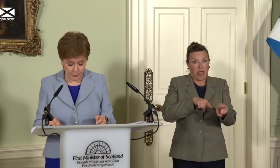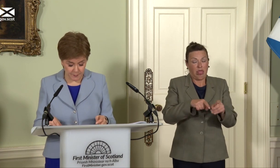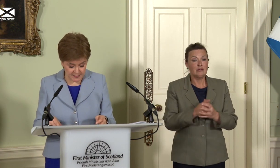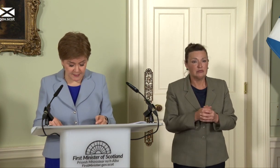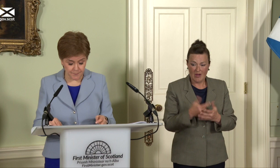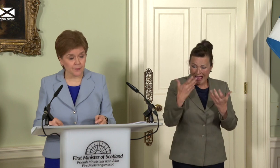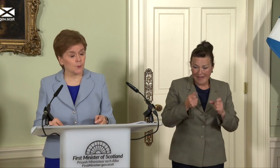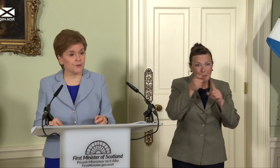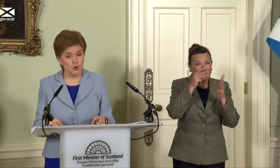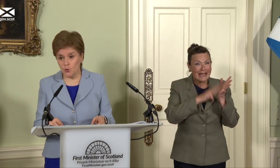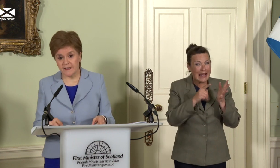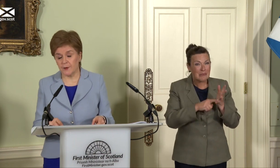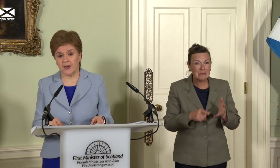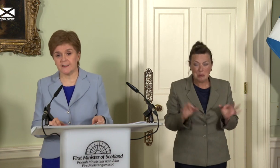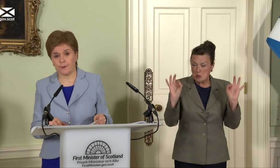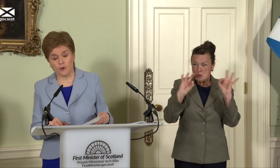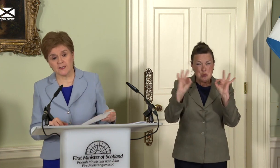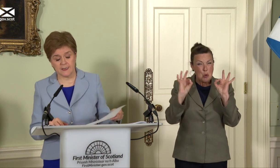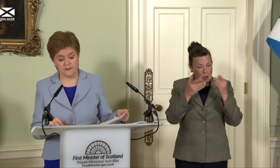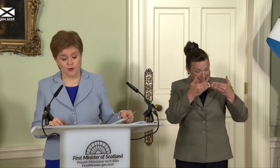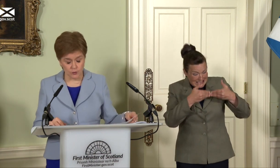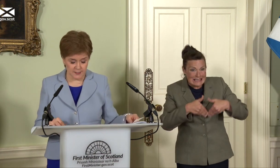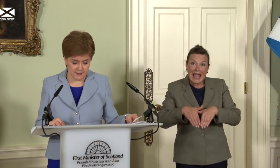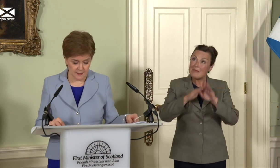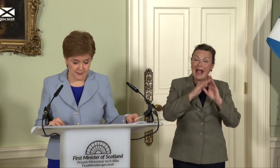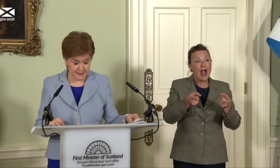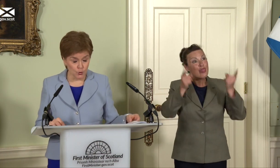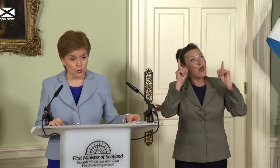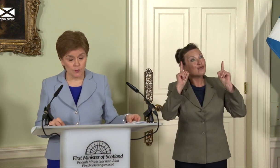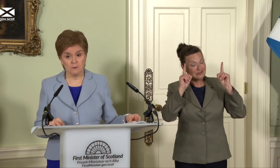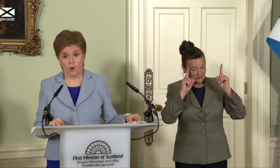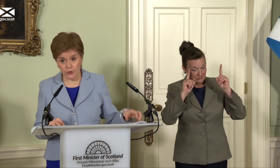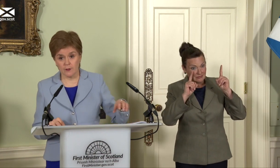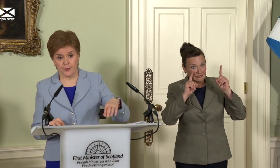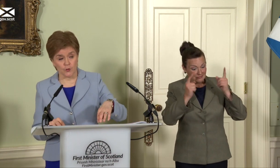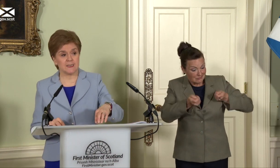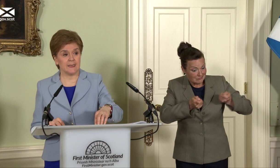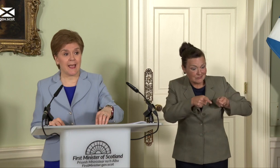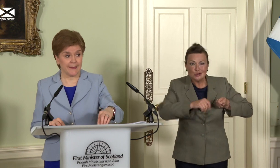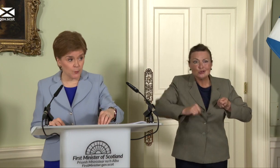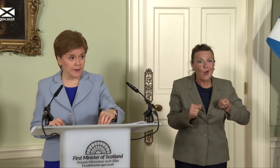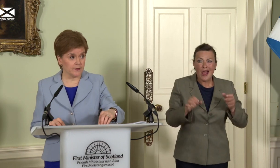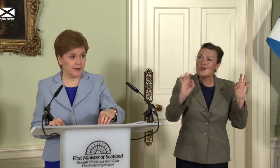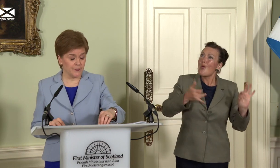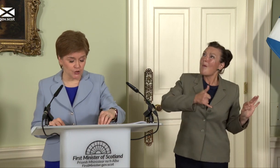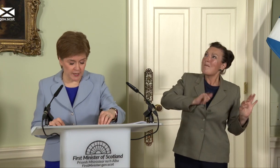with no democratic authority in Scotland, and no moral authority anywhere in the UK.